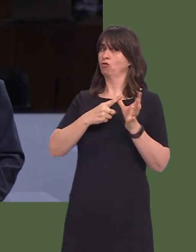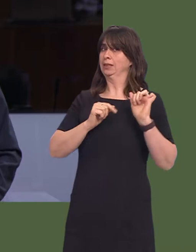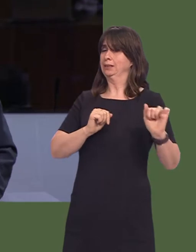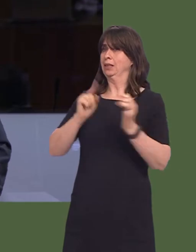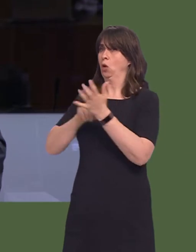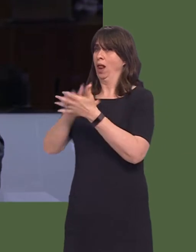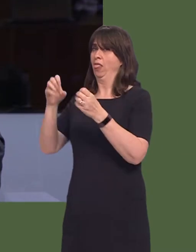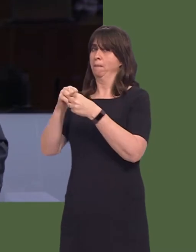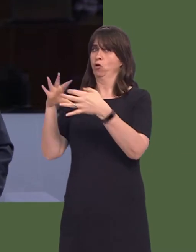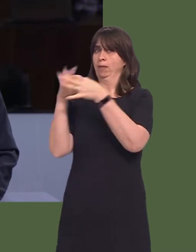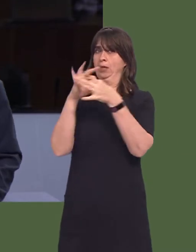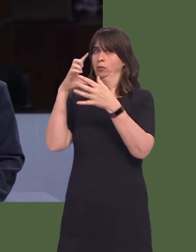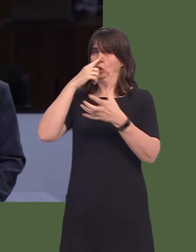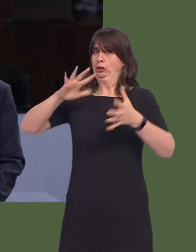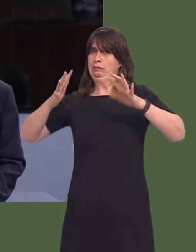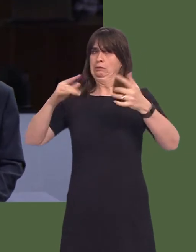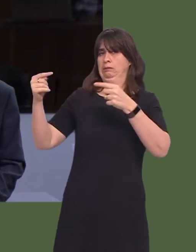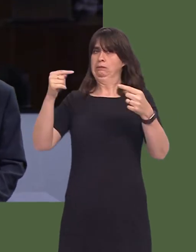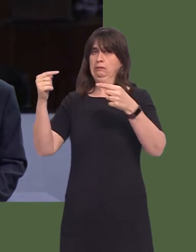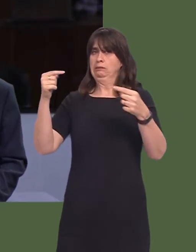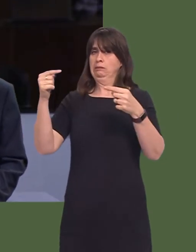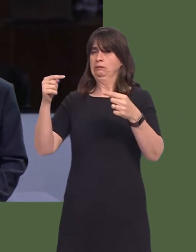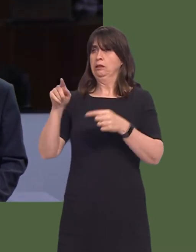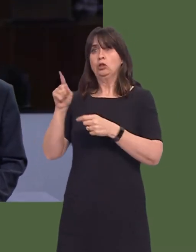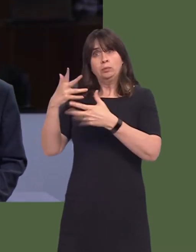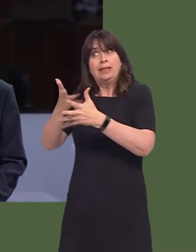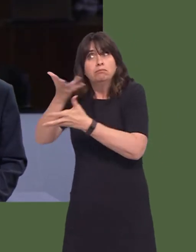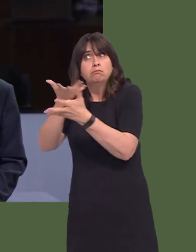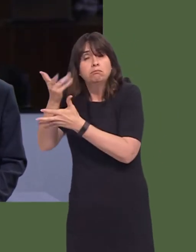What discussions has your Government had with the local health board about their decision,